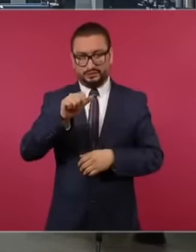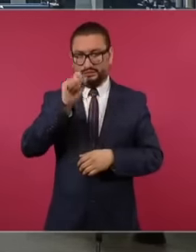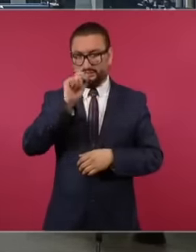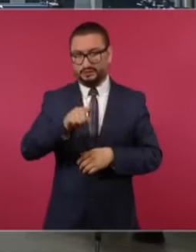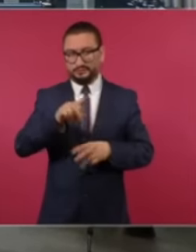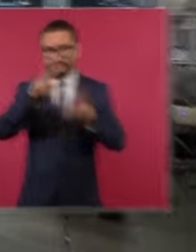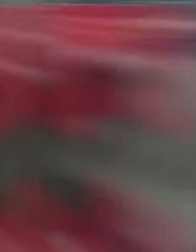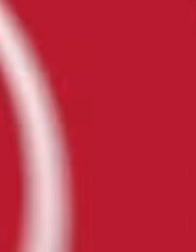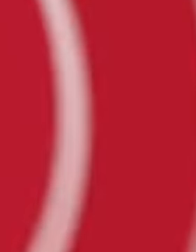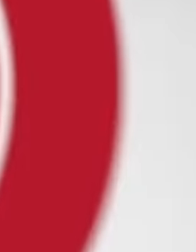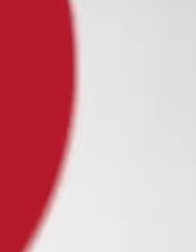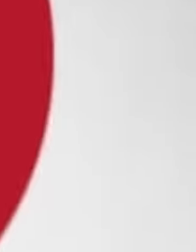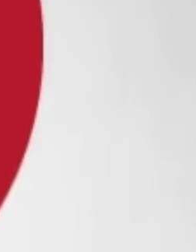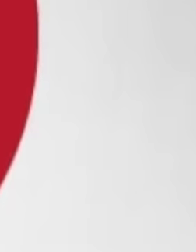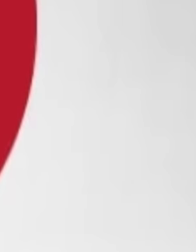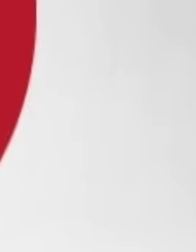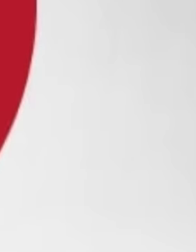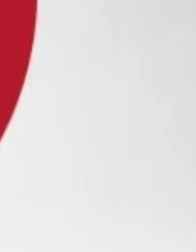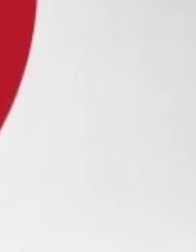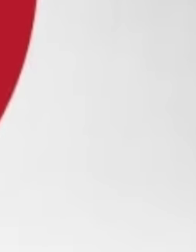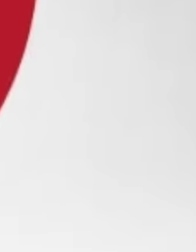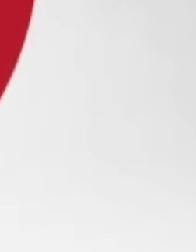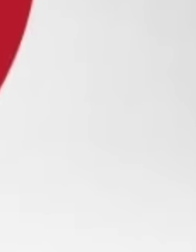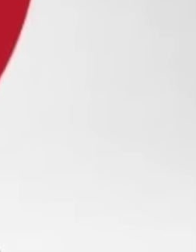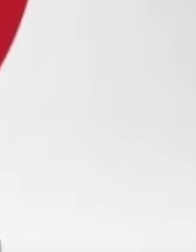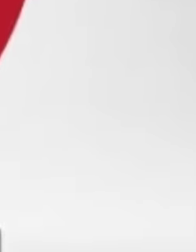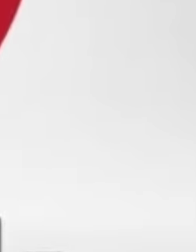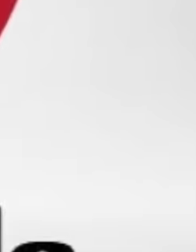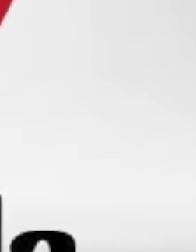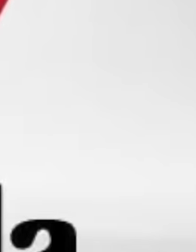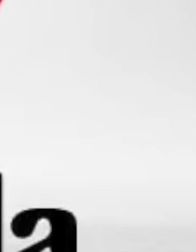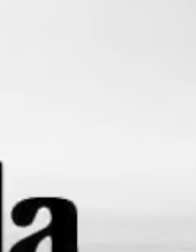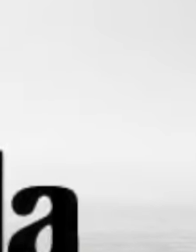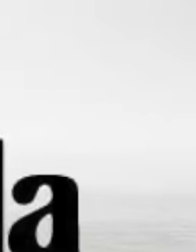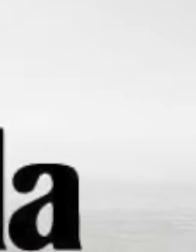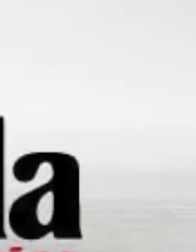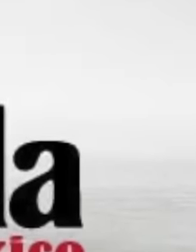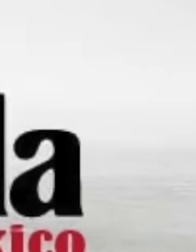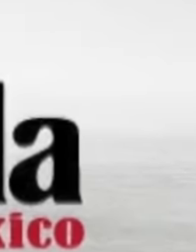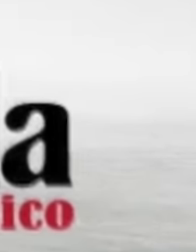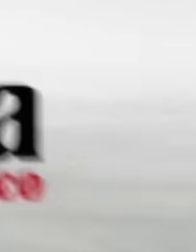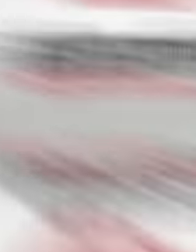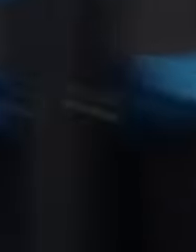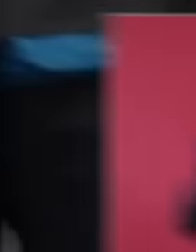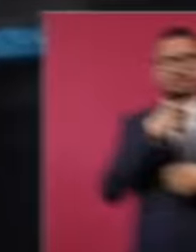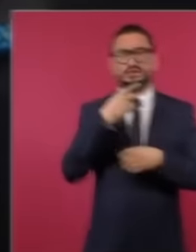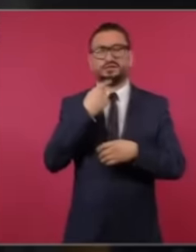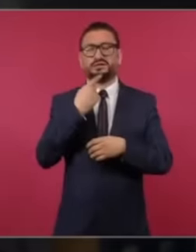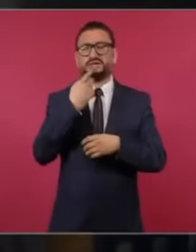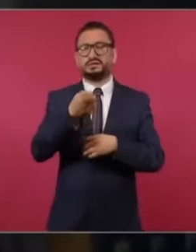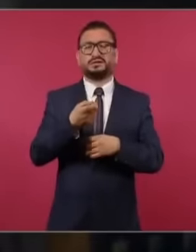to a reporter from the magazine La Jornada who does not believe that the data of The ions where